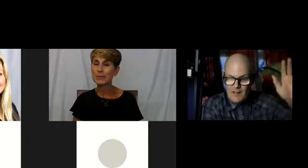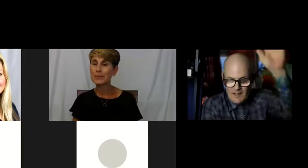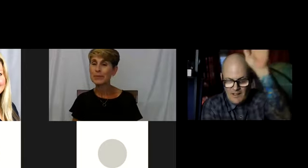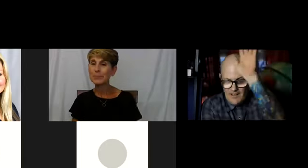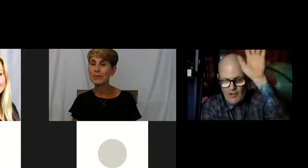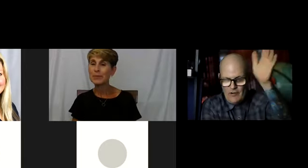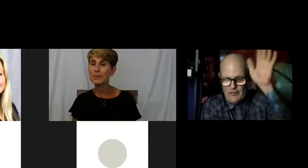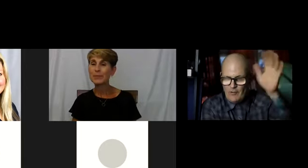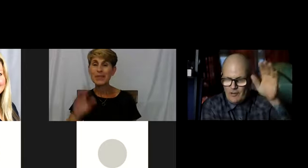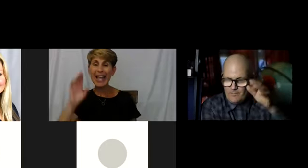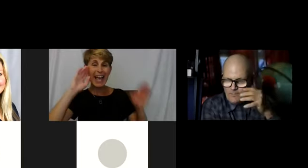Hello, everyone.